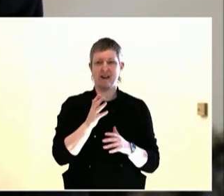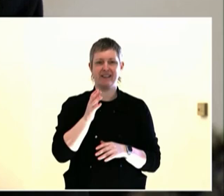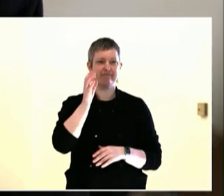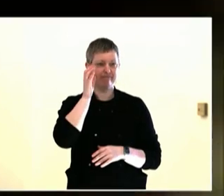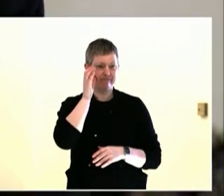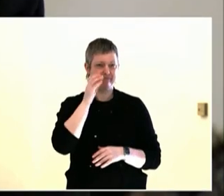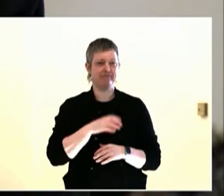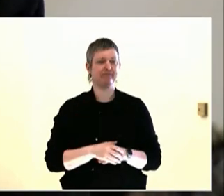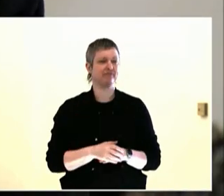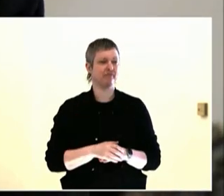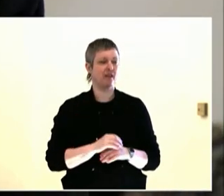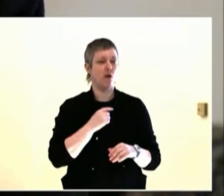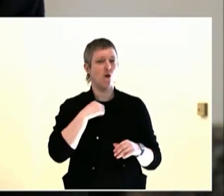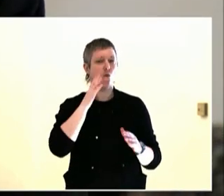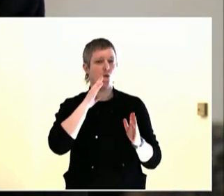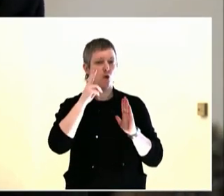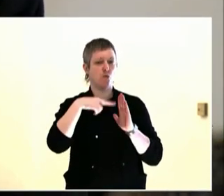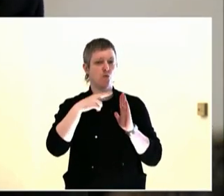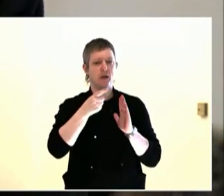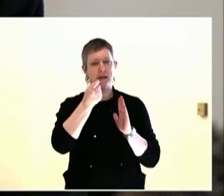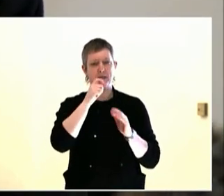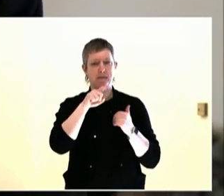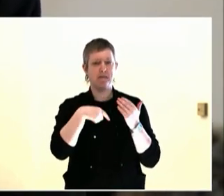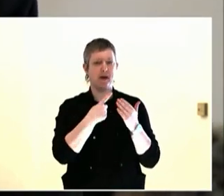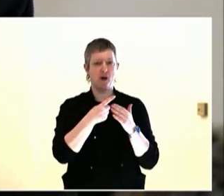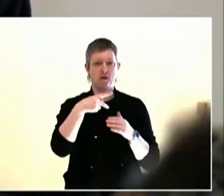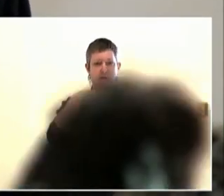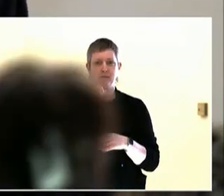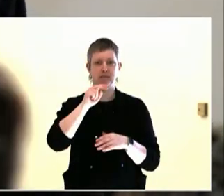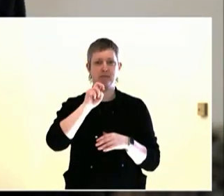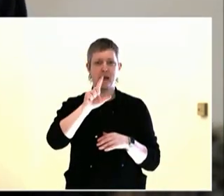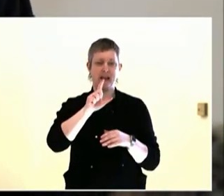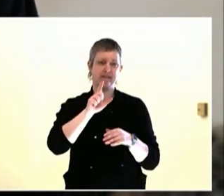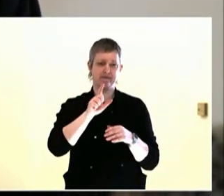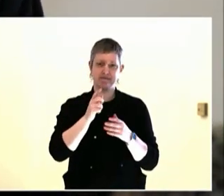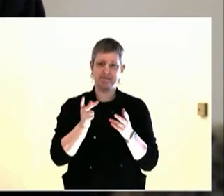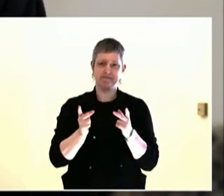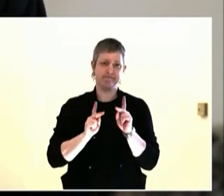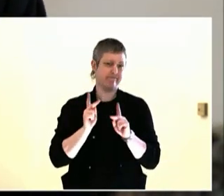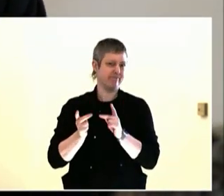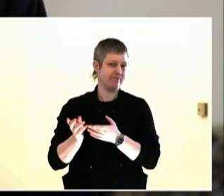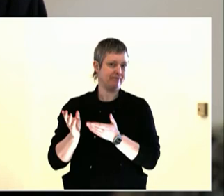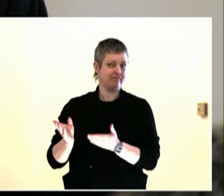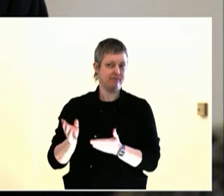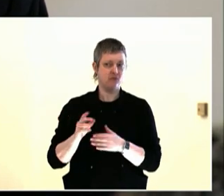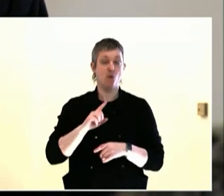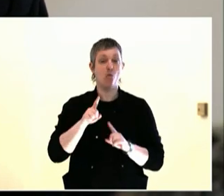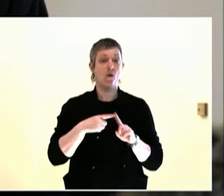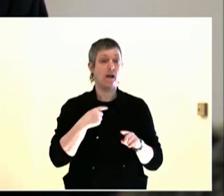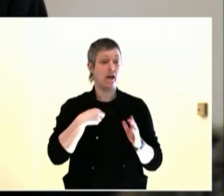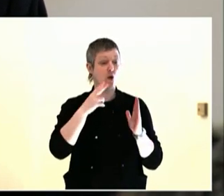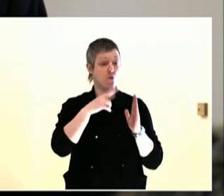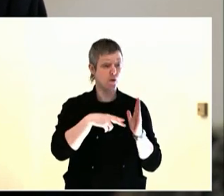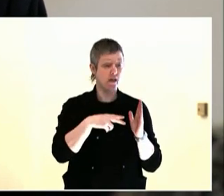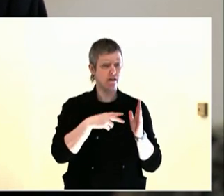really affects people, what makes them sad. And then when you talk, when you